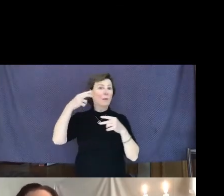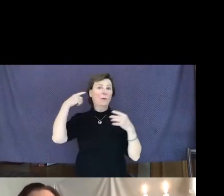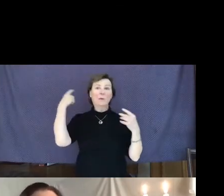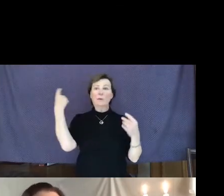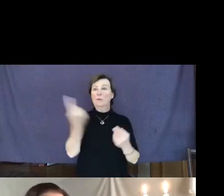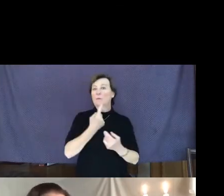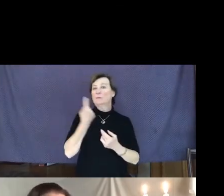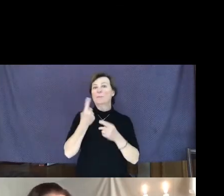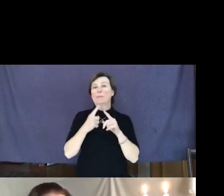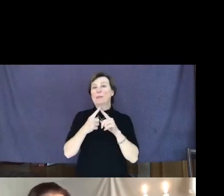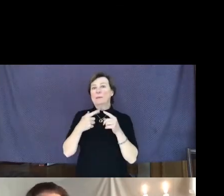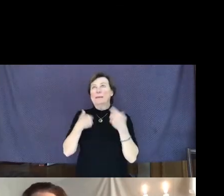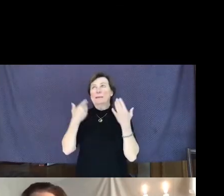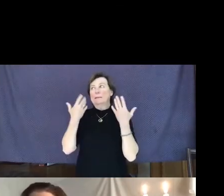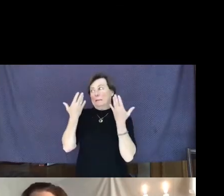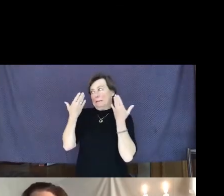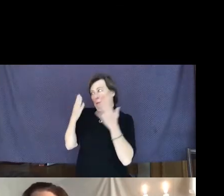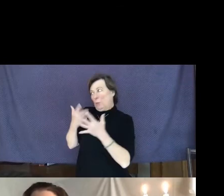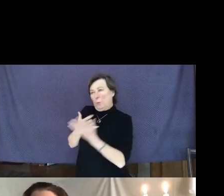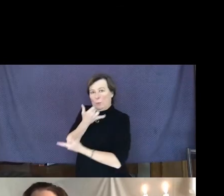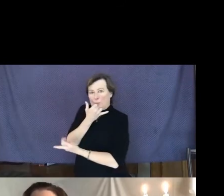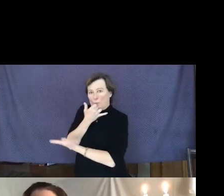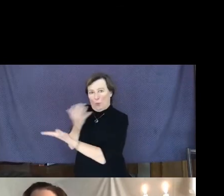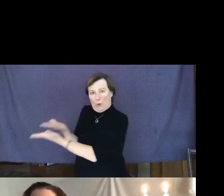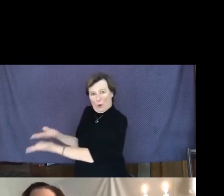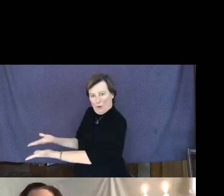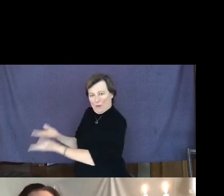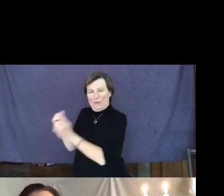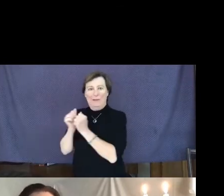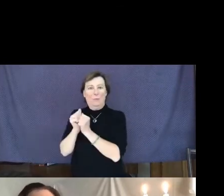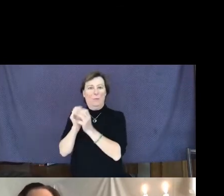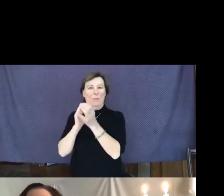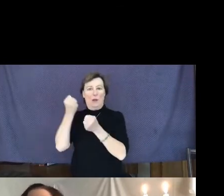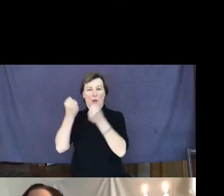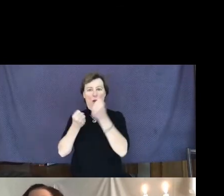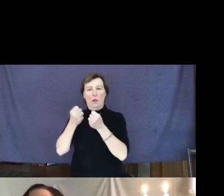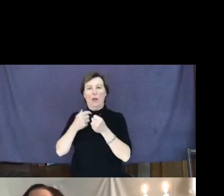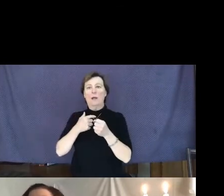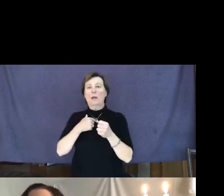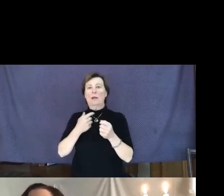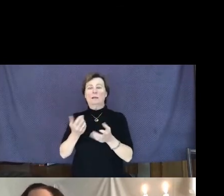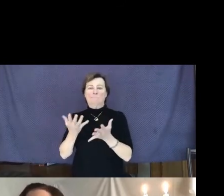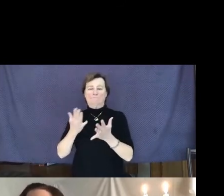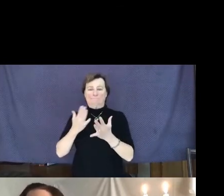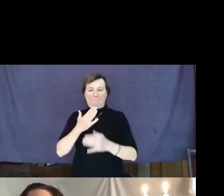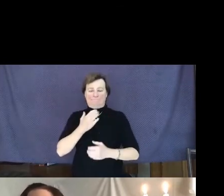know what was the matter. I paid my penance by saying, "Next time